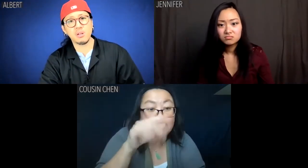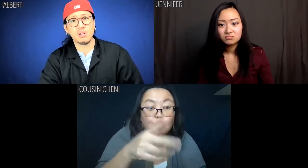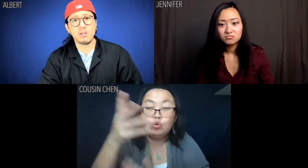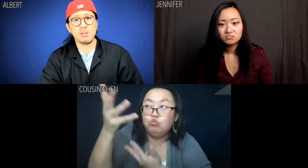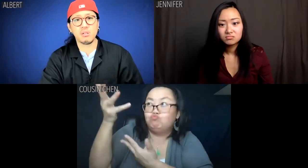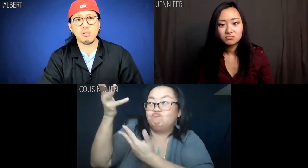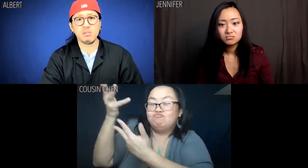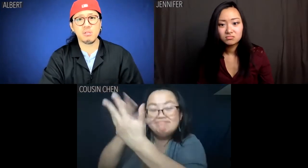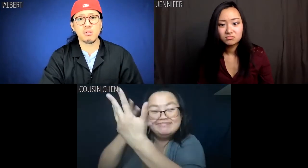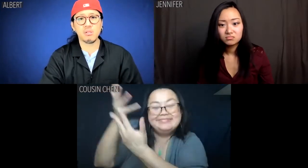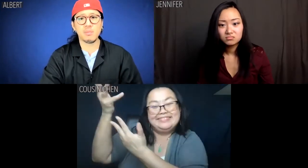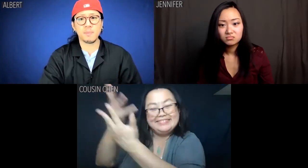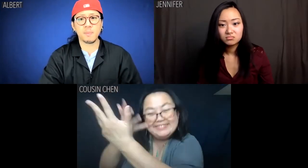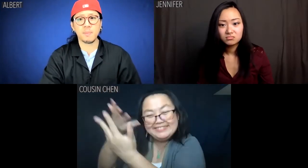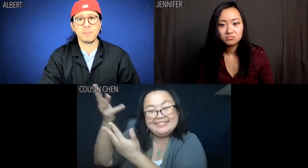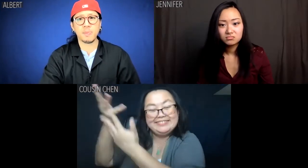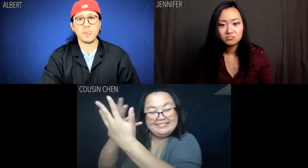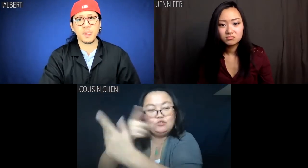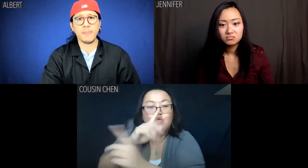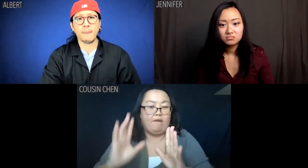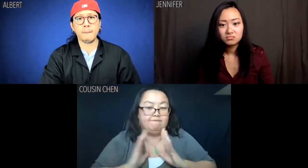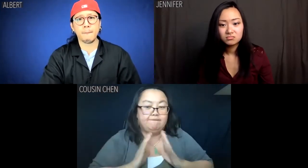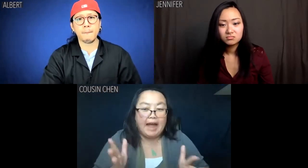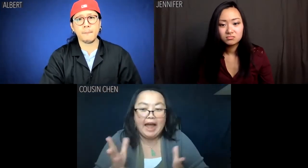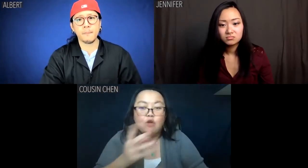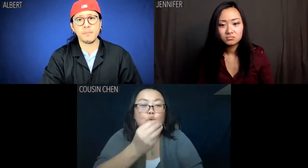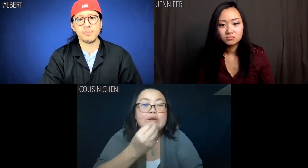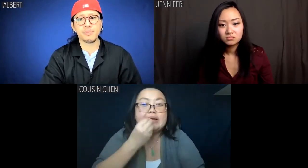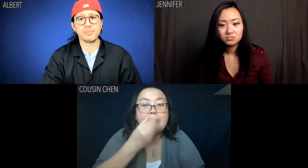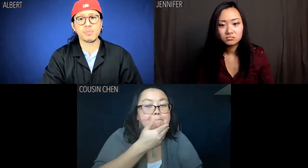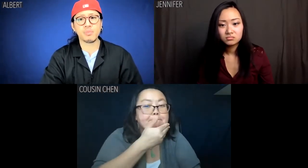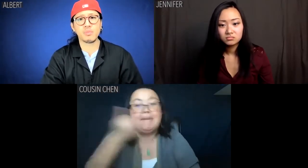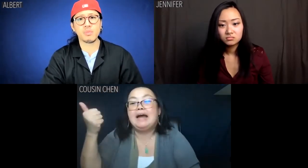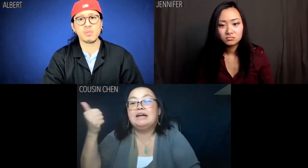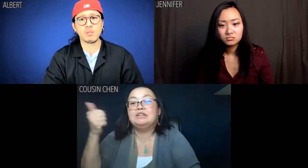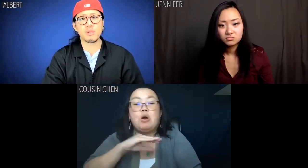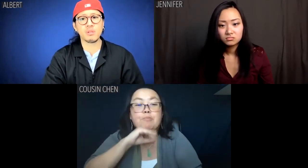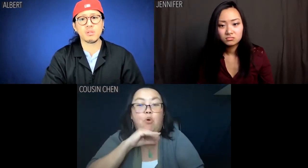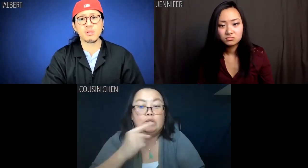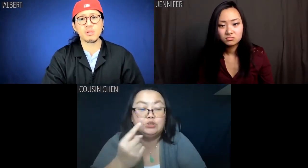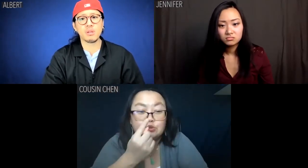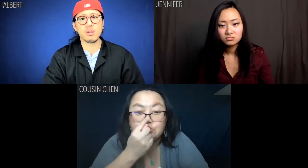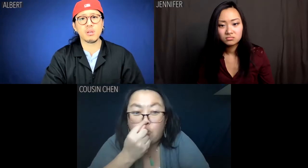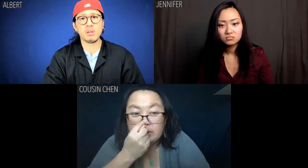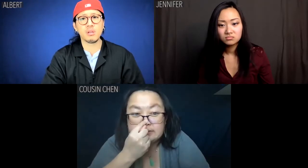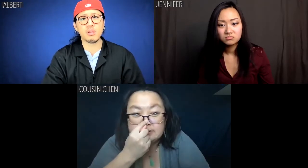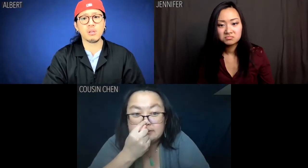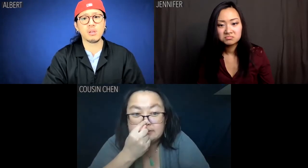If you're in with the government, you can eat the best pork snout.